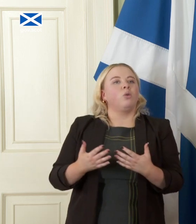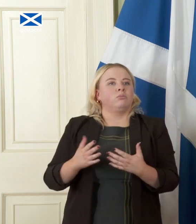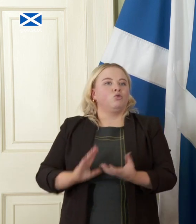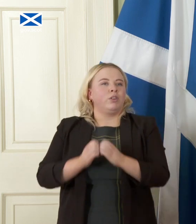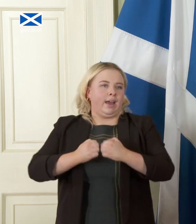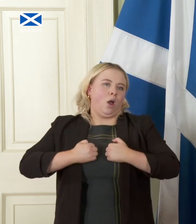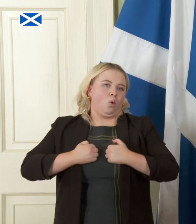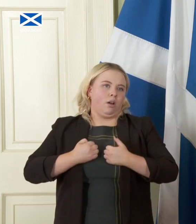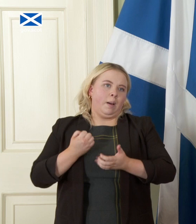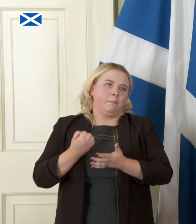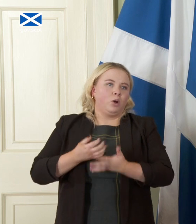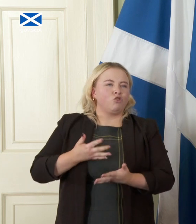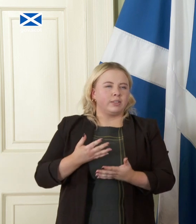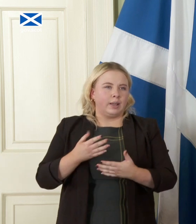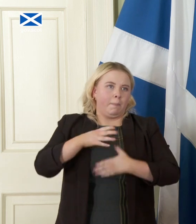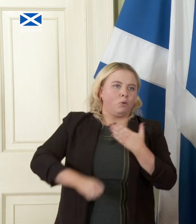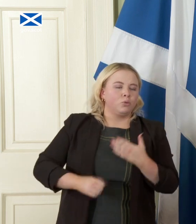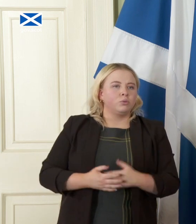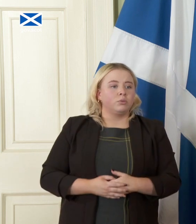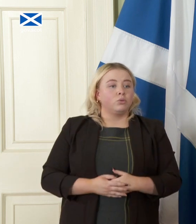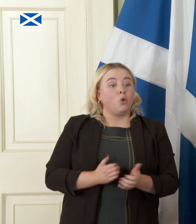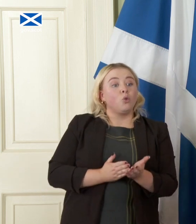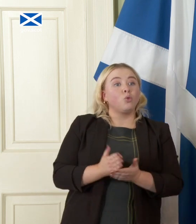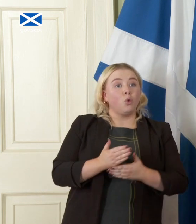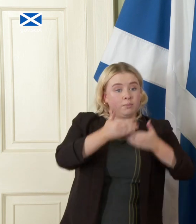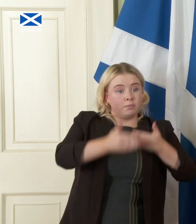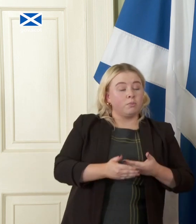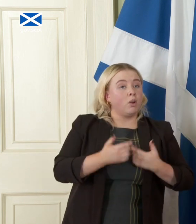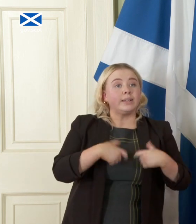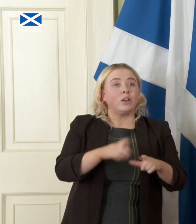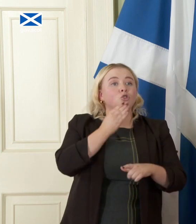that period when we continue to use sterling which we are free to do because it's an internationally